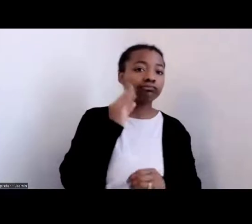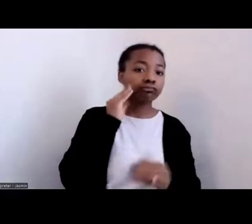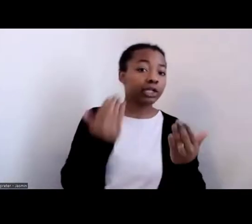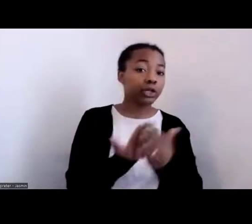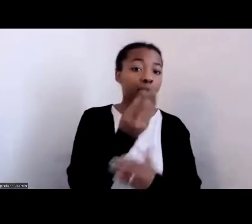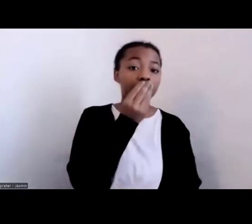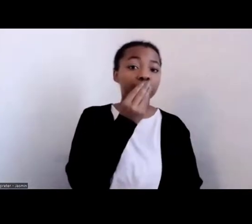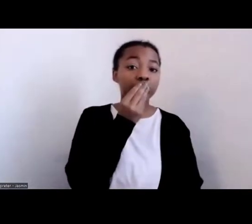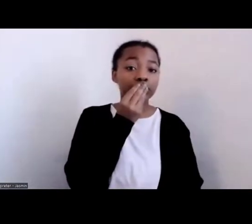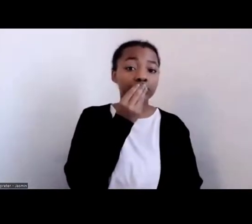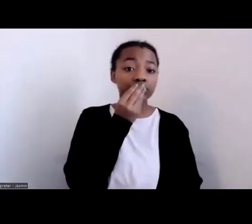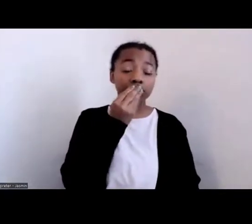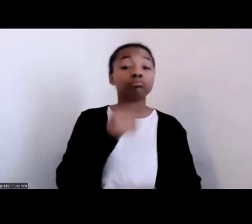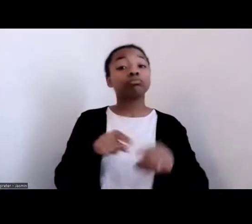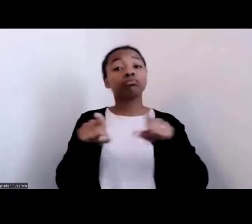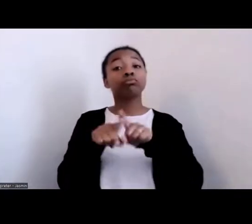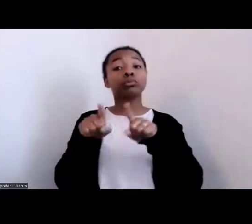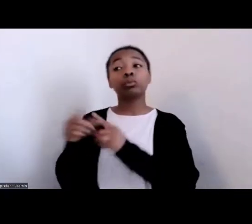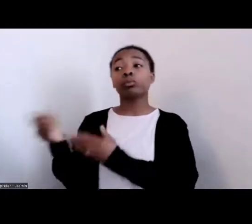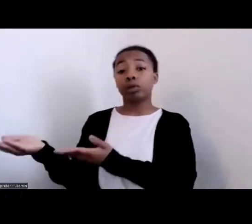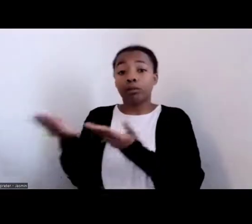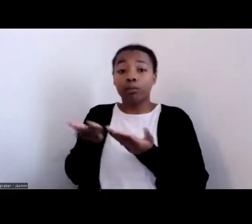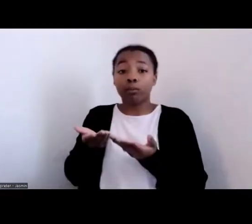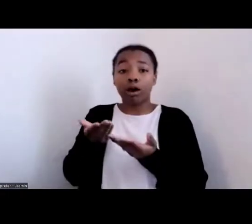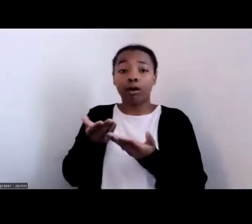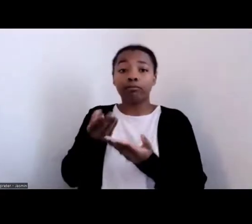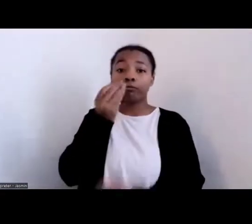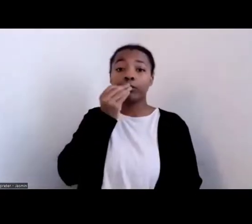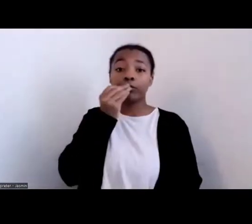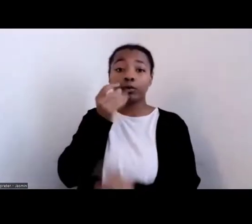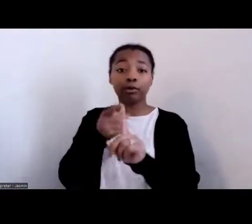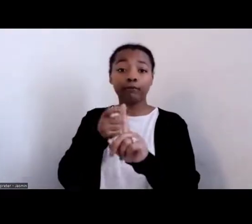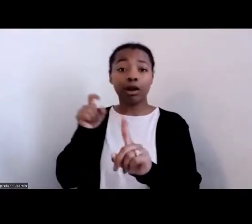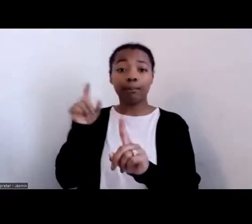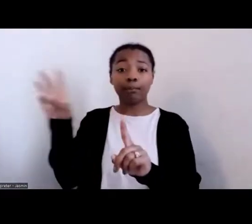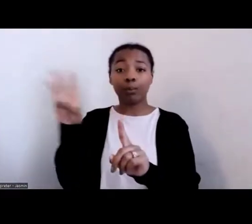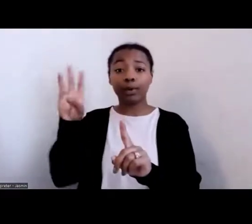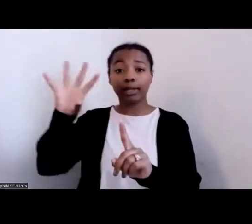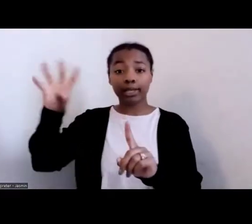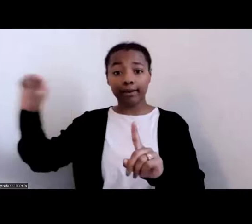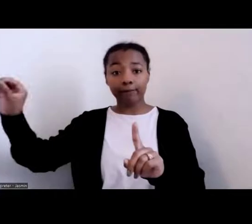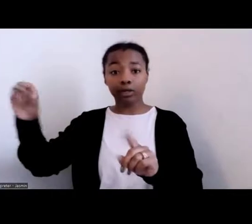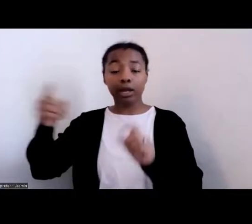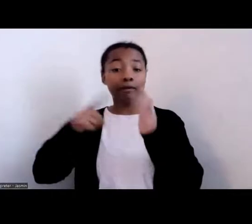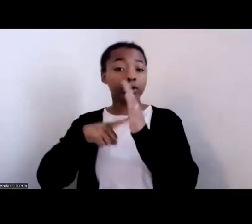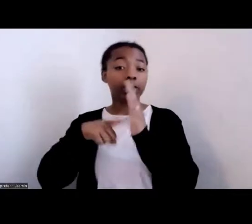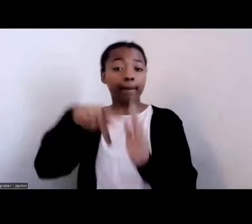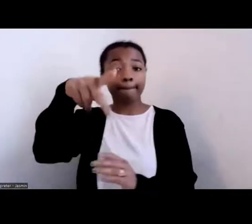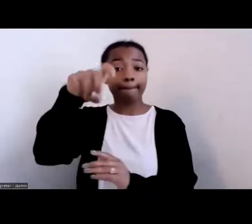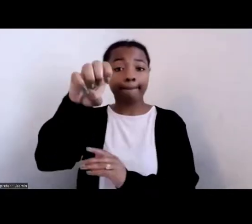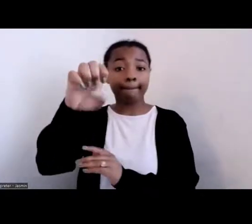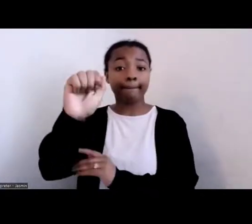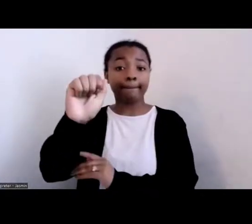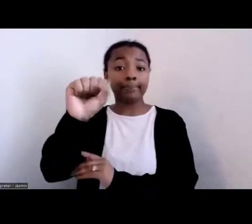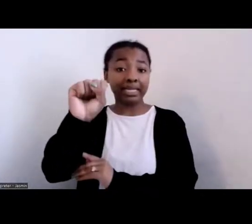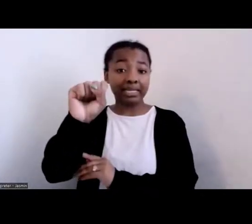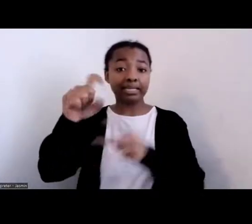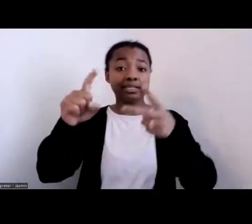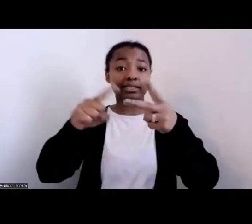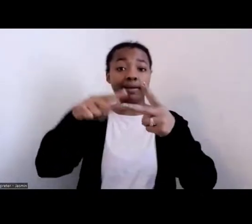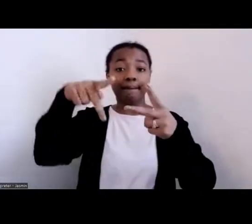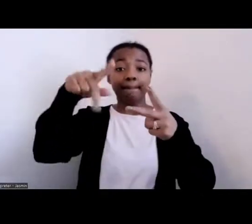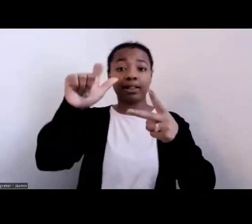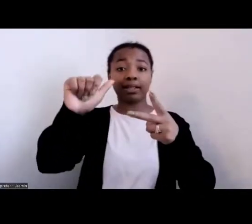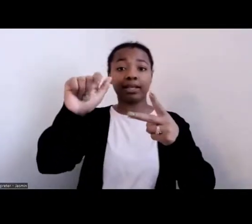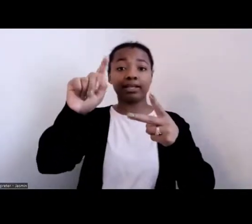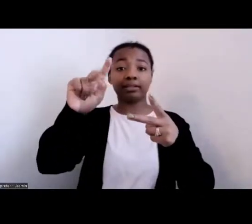on slave ships such as peas and plantain and other foods that